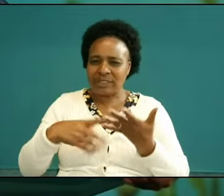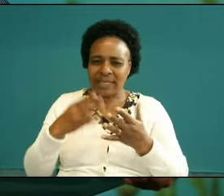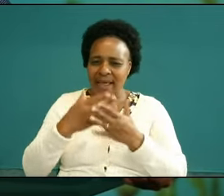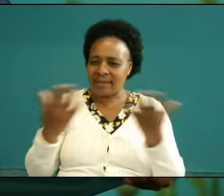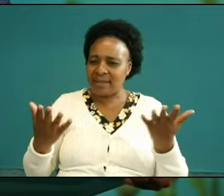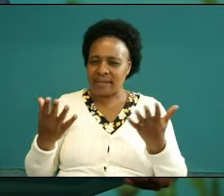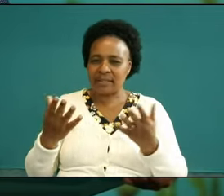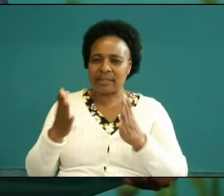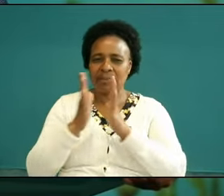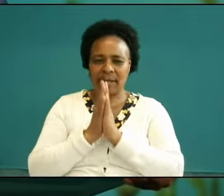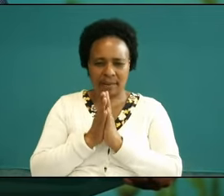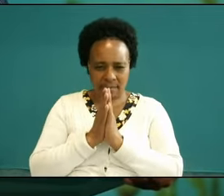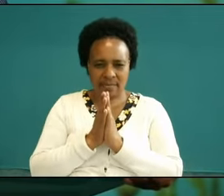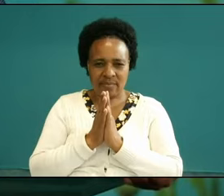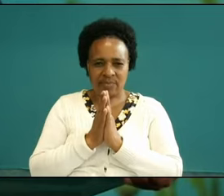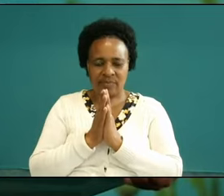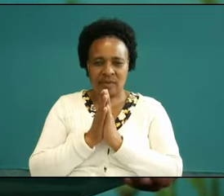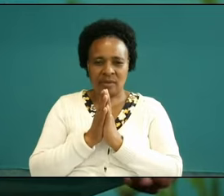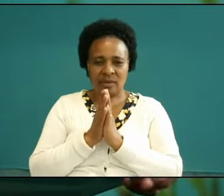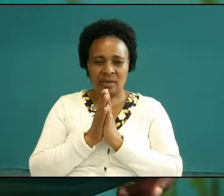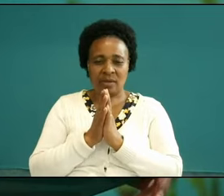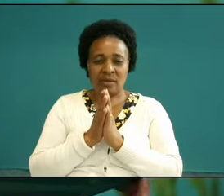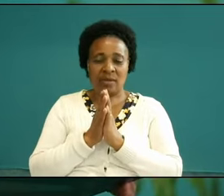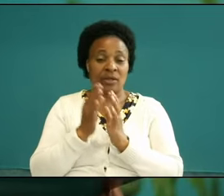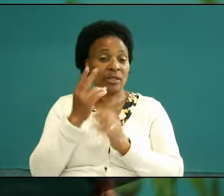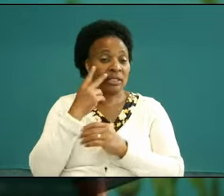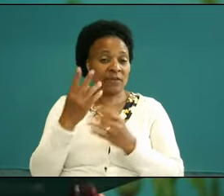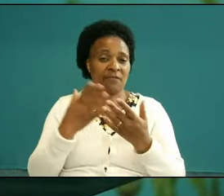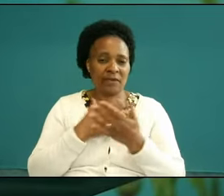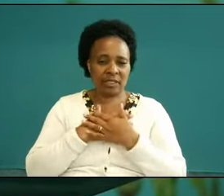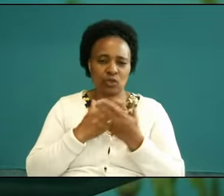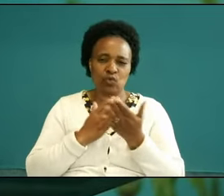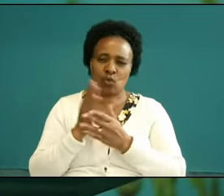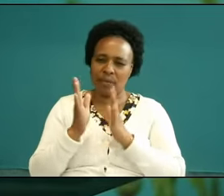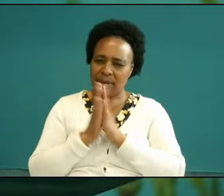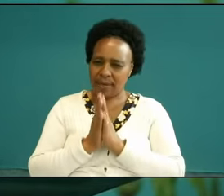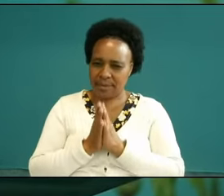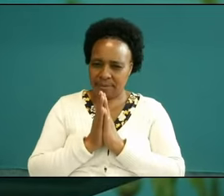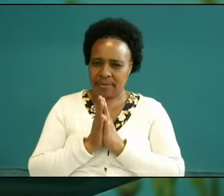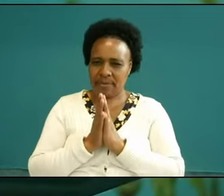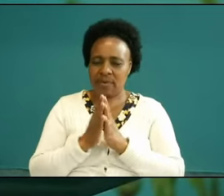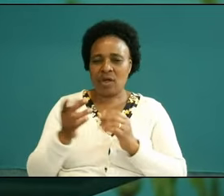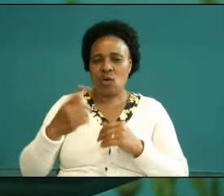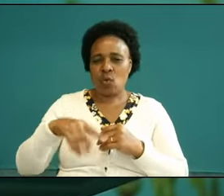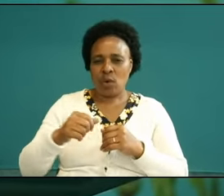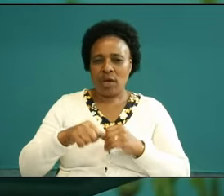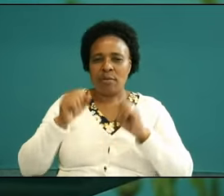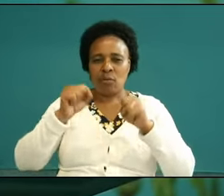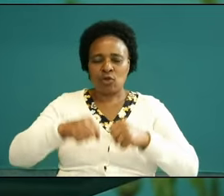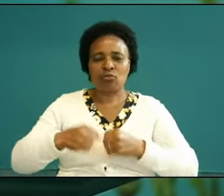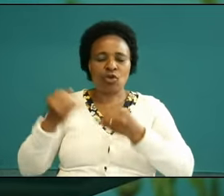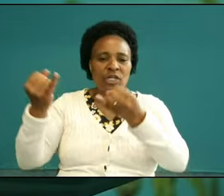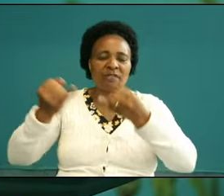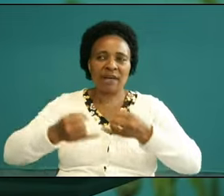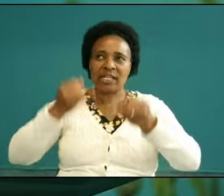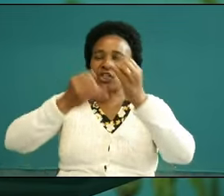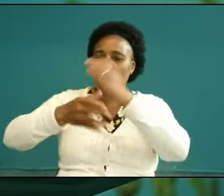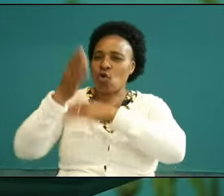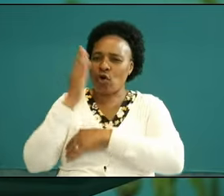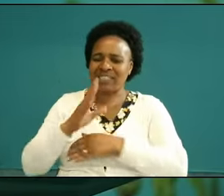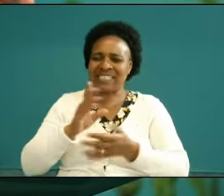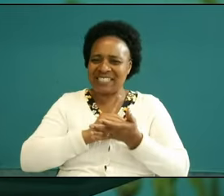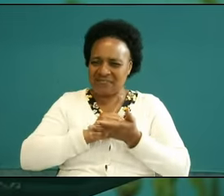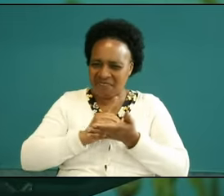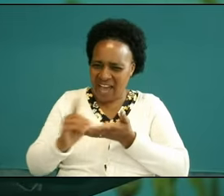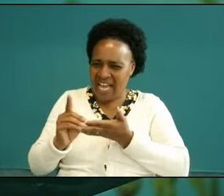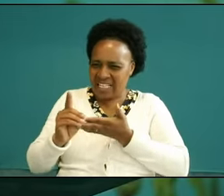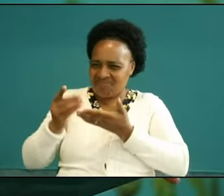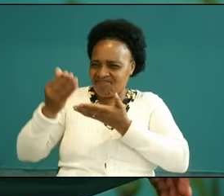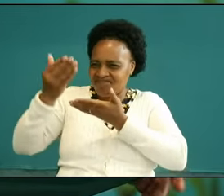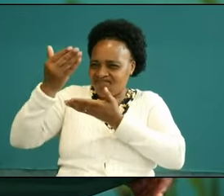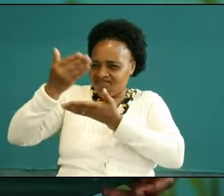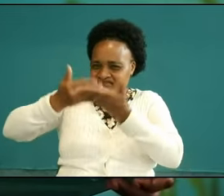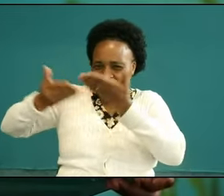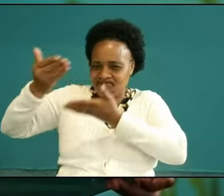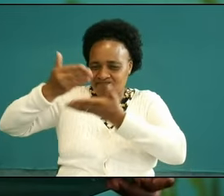that weapon is prayer you see pray through prayer we invite God's divine intervention